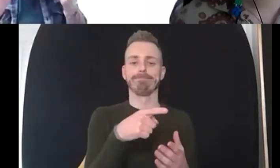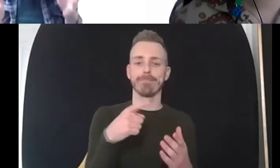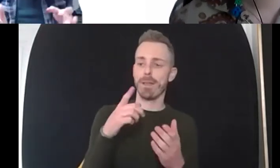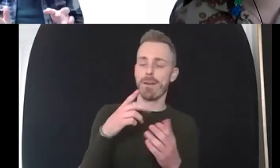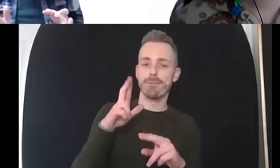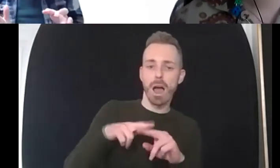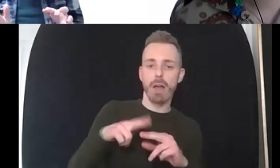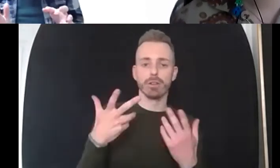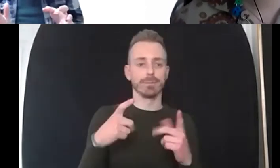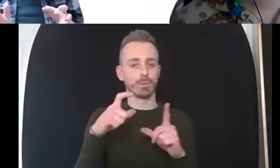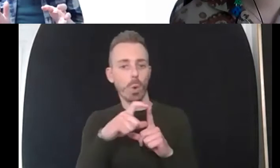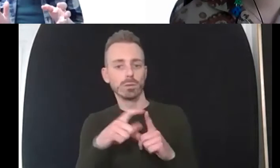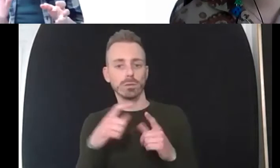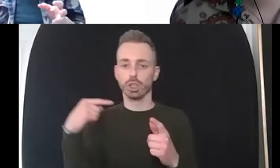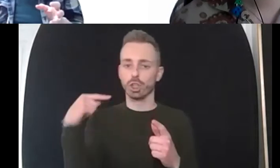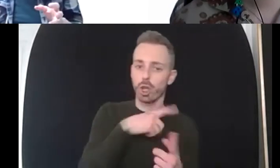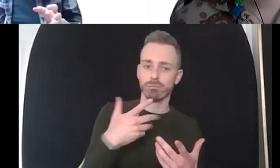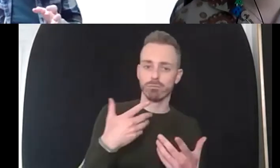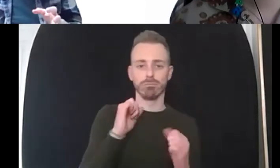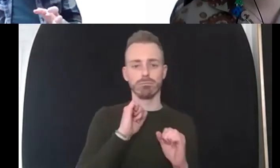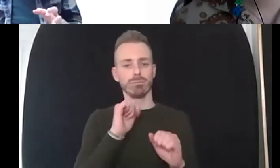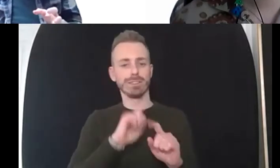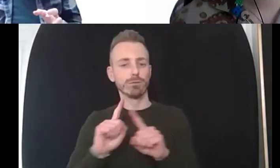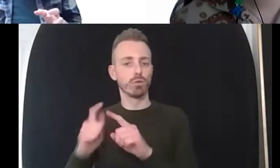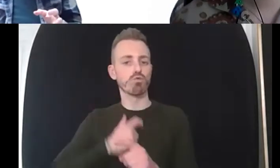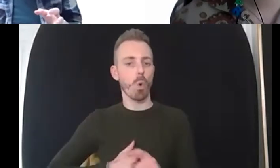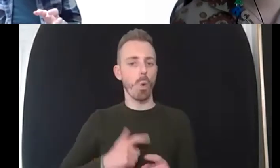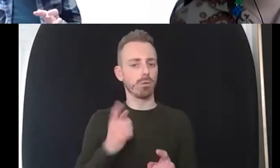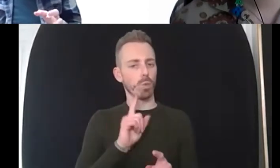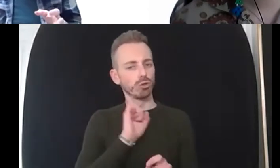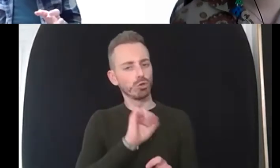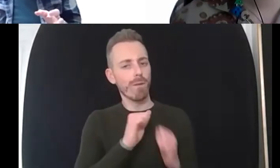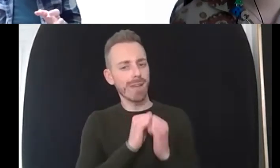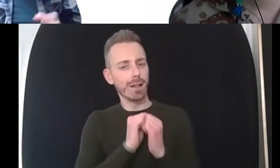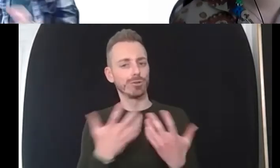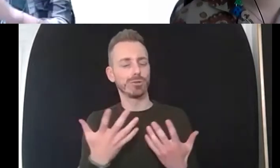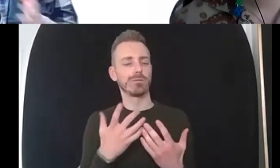and naming them and we look at ideally how they would like their values to be because if you're